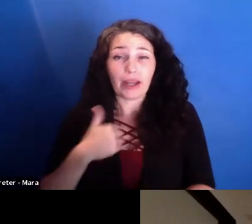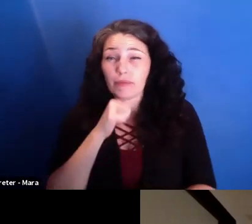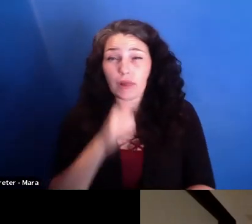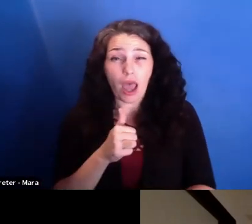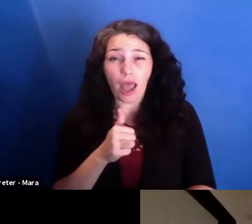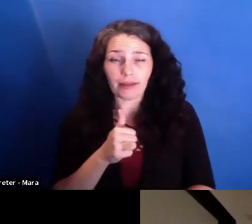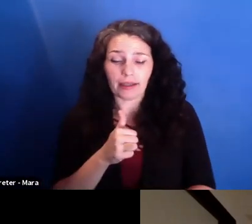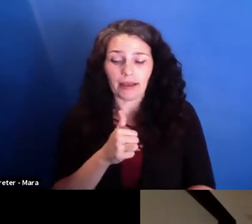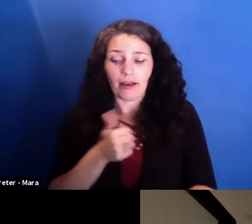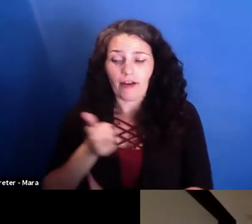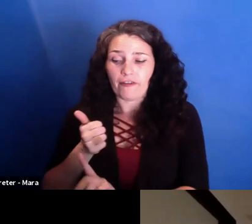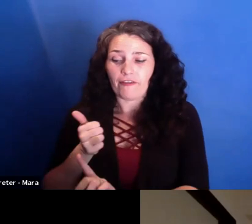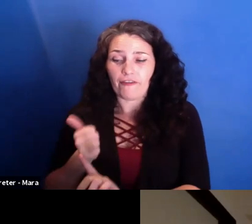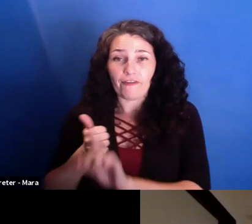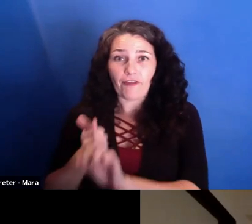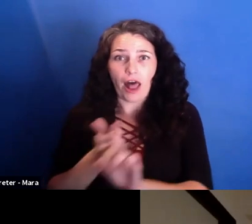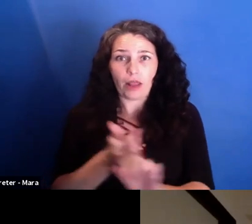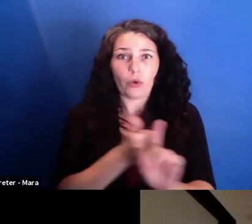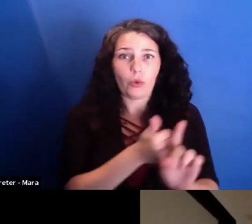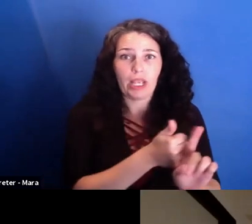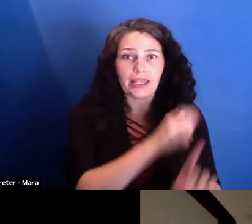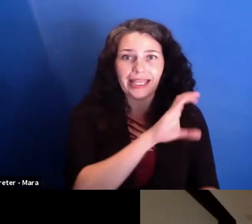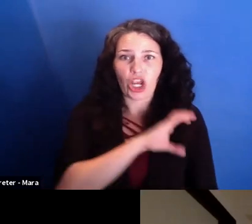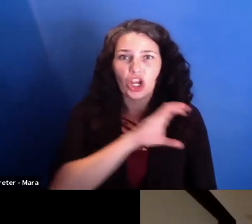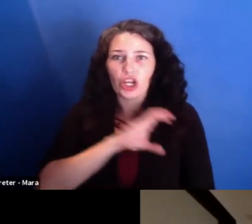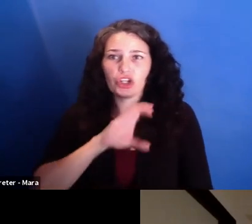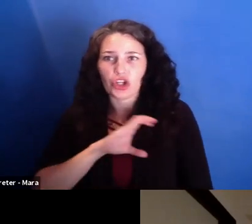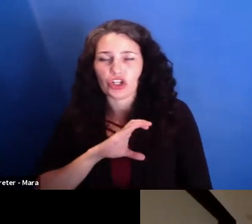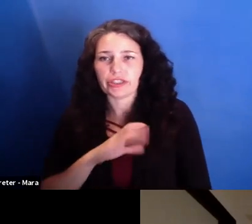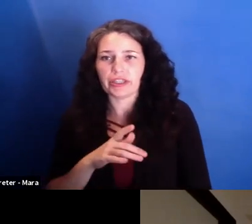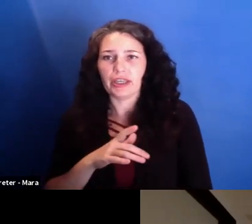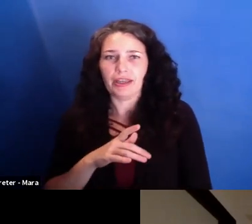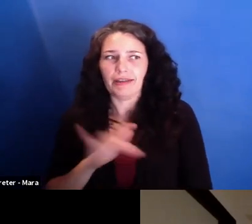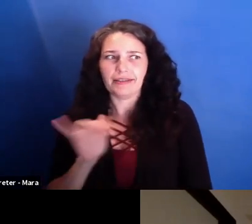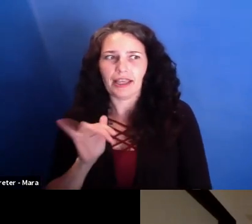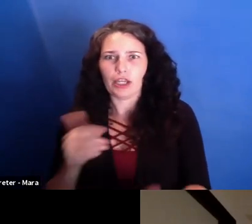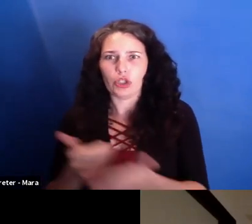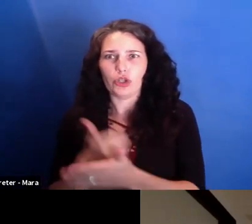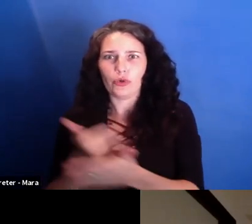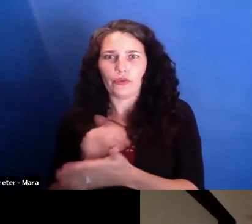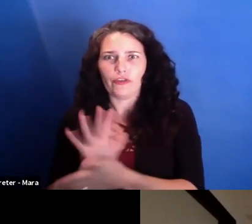it's a new film already. And then we stopped, so after six months, I think.